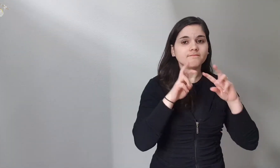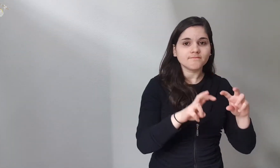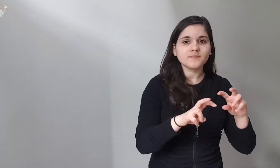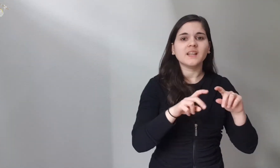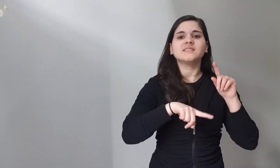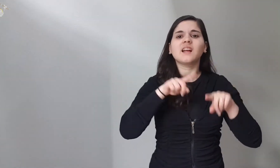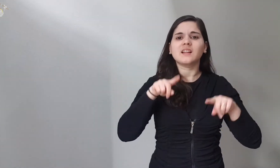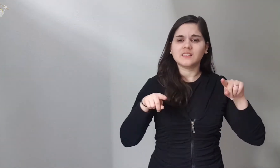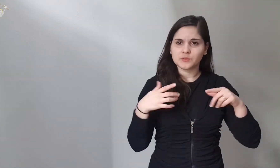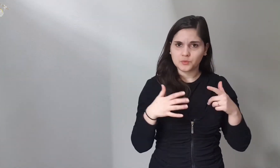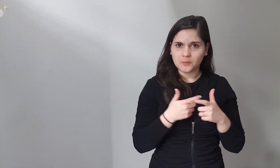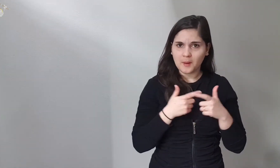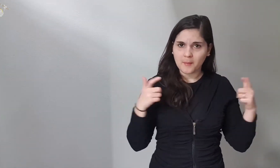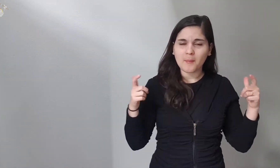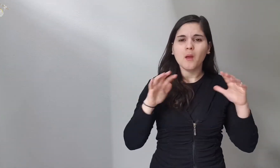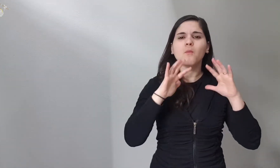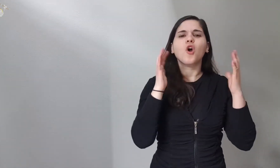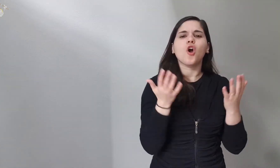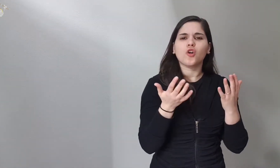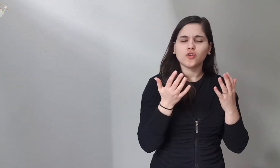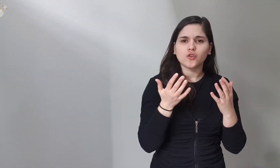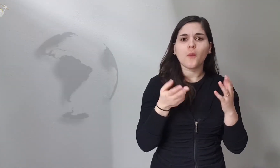From the statistics it emerged that